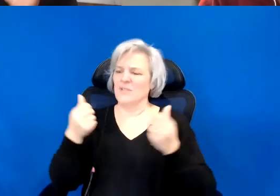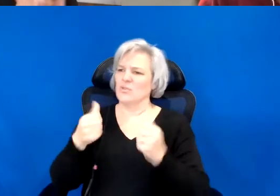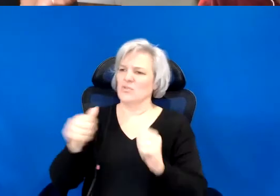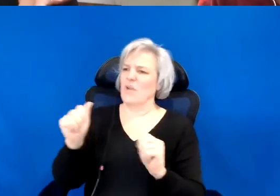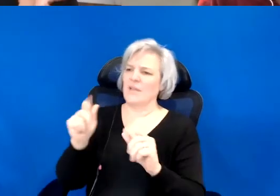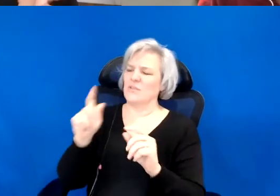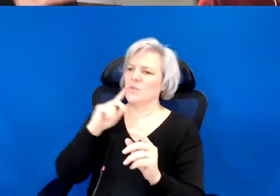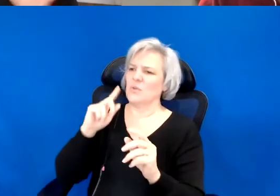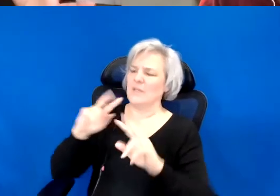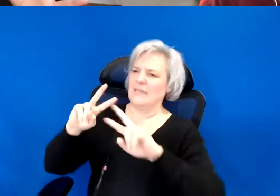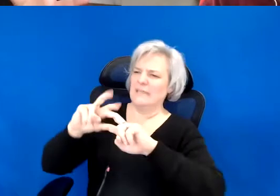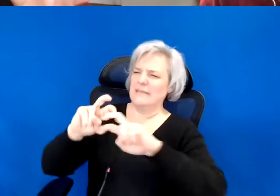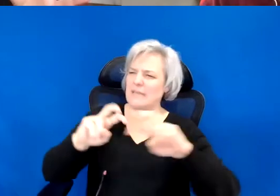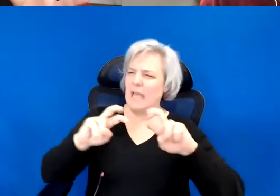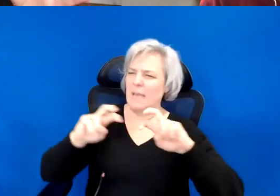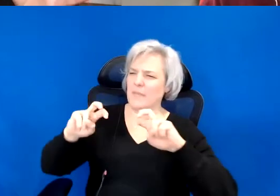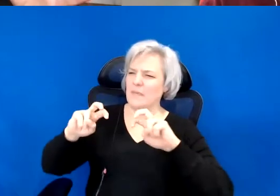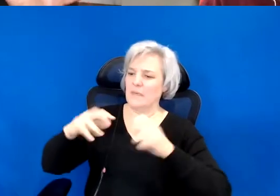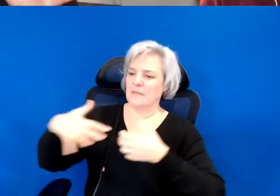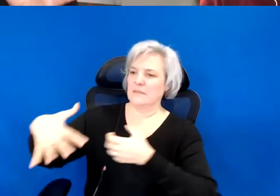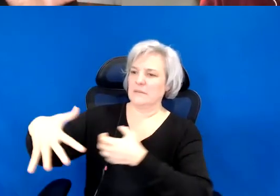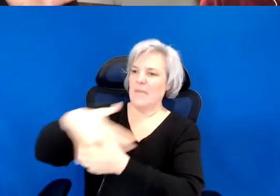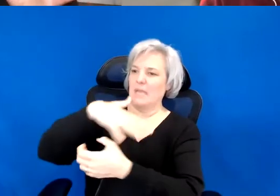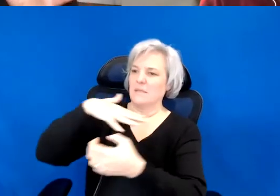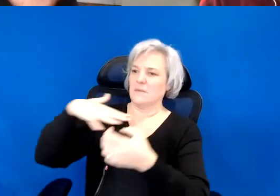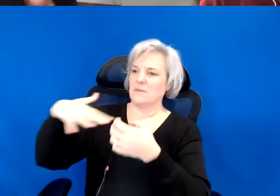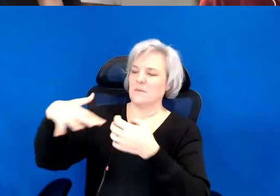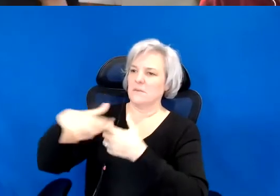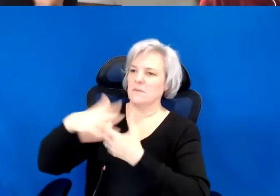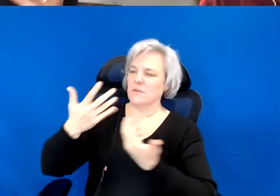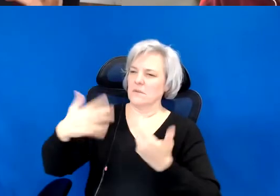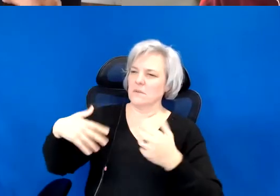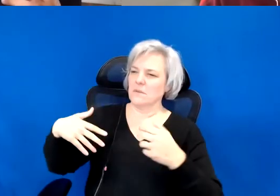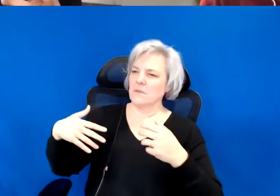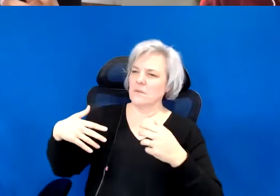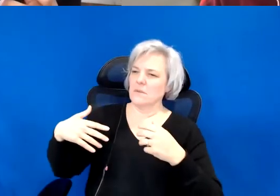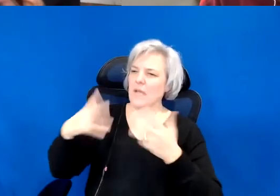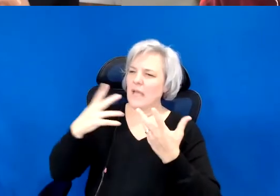a narrative icing space, in totally counter intuitive ways.